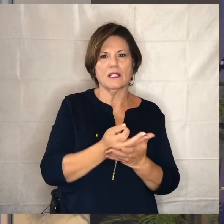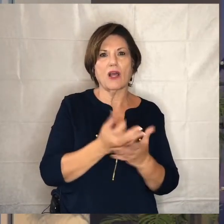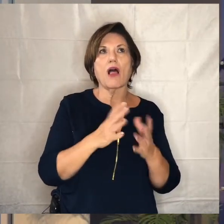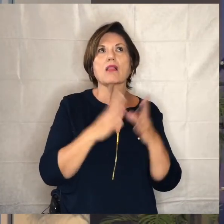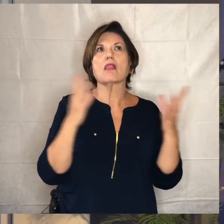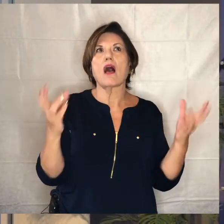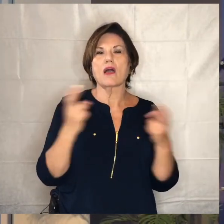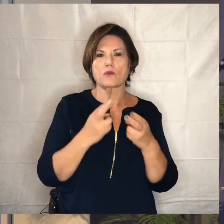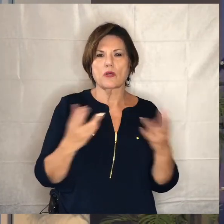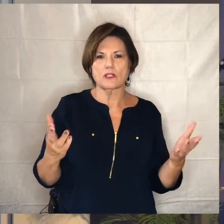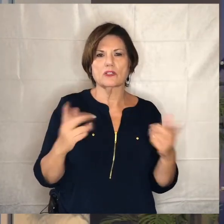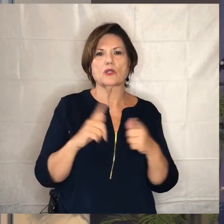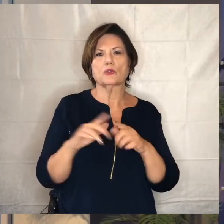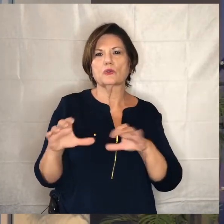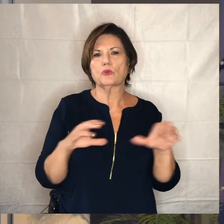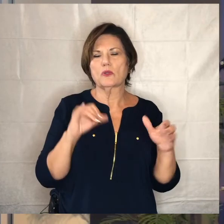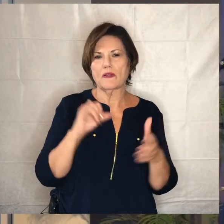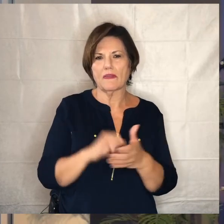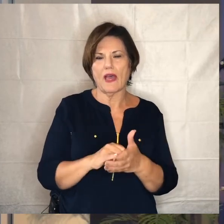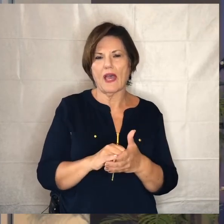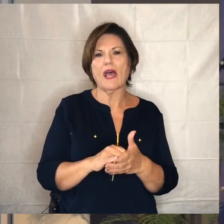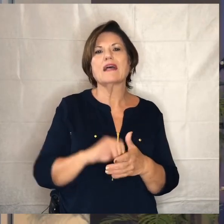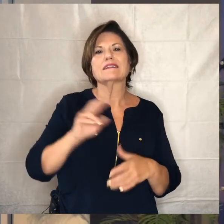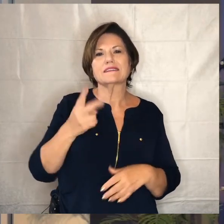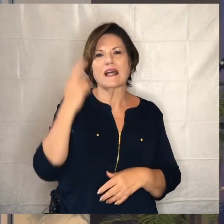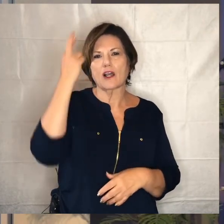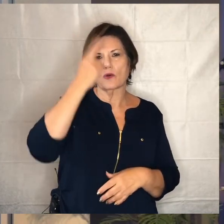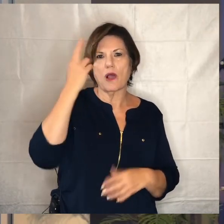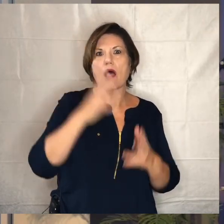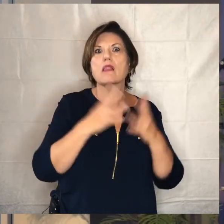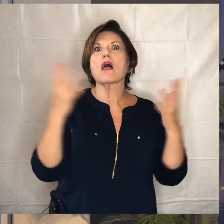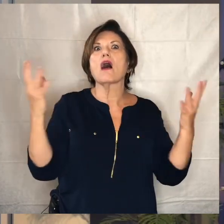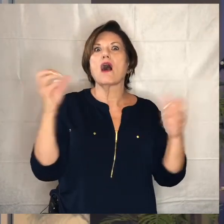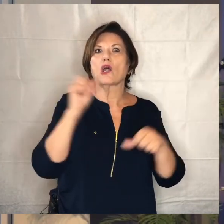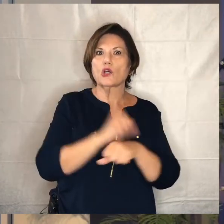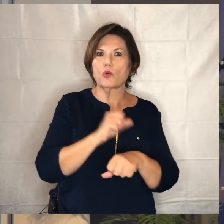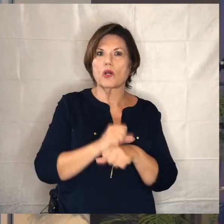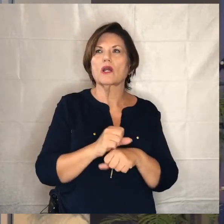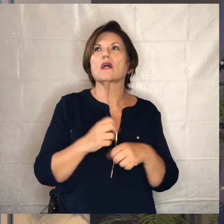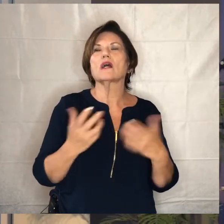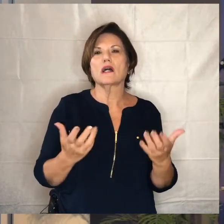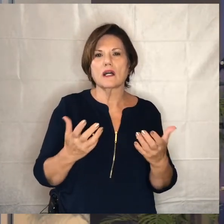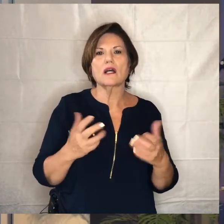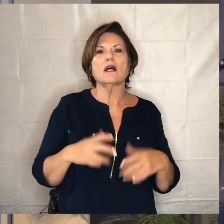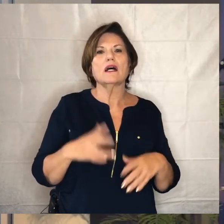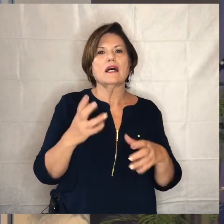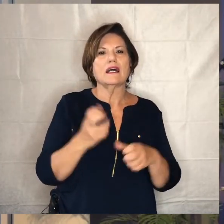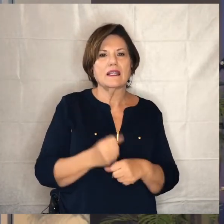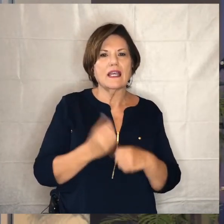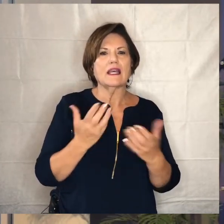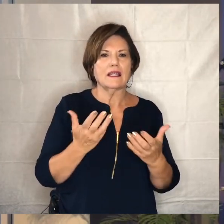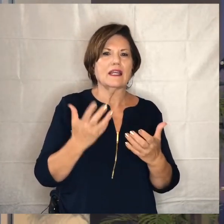resources to be able to do that two it's a lot of work heavy work in terms of getting those materials sort of outdoors